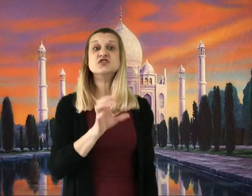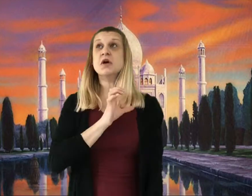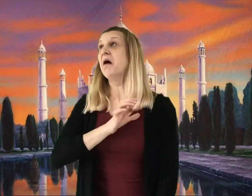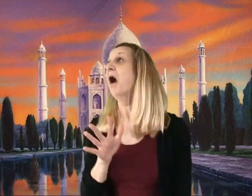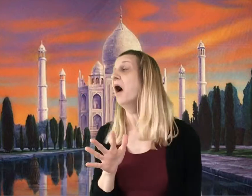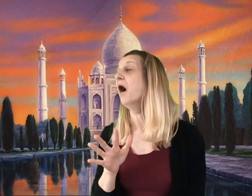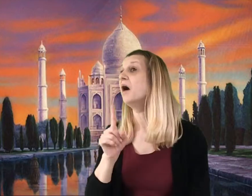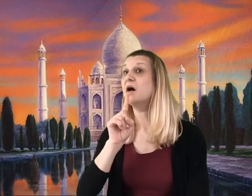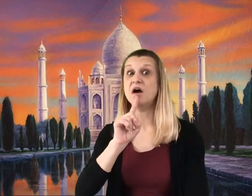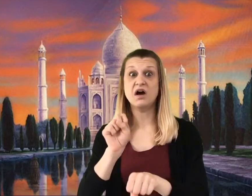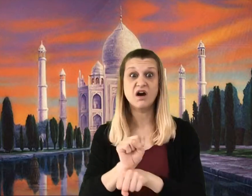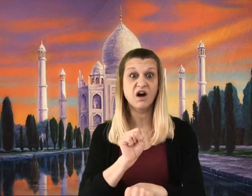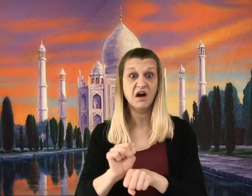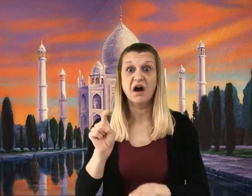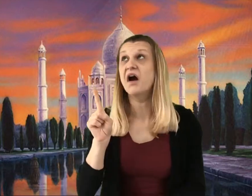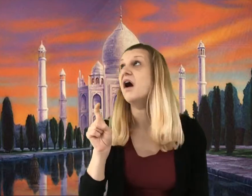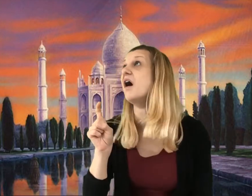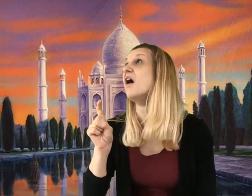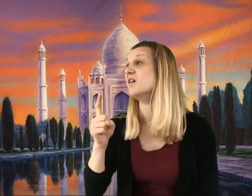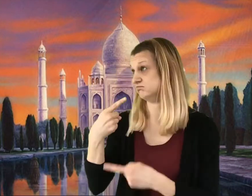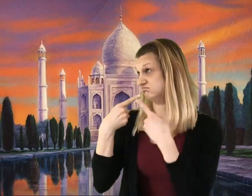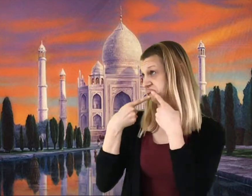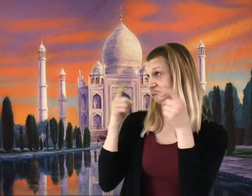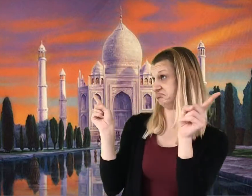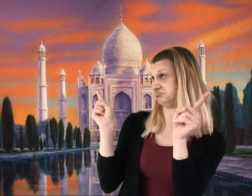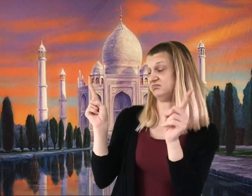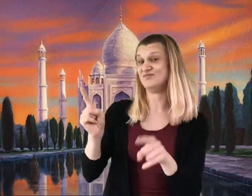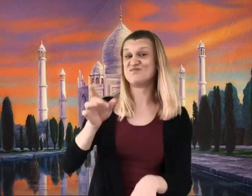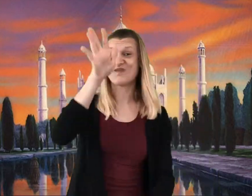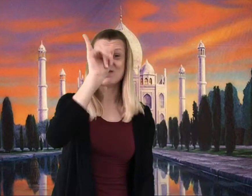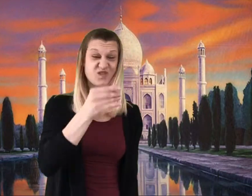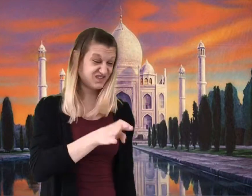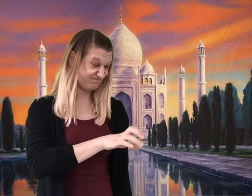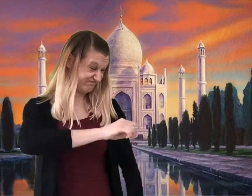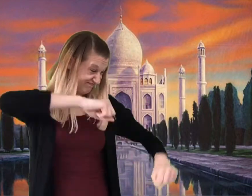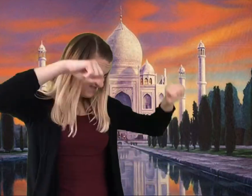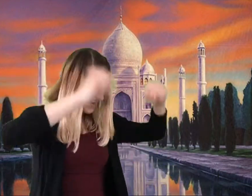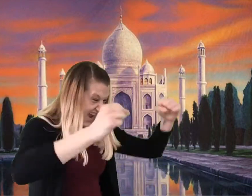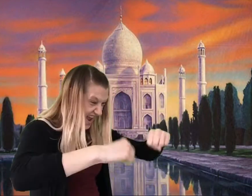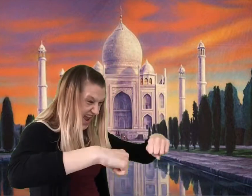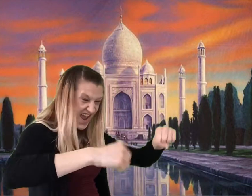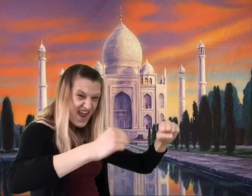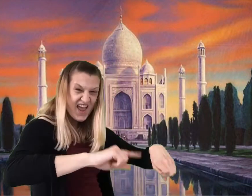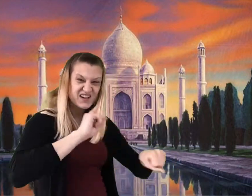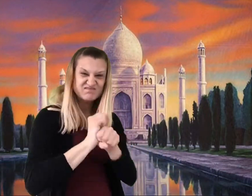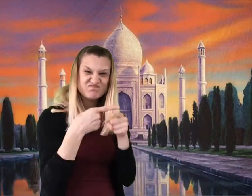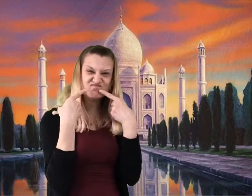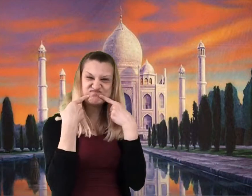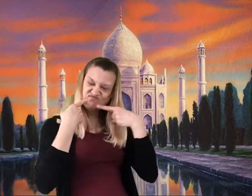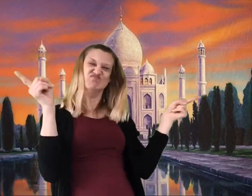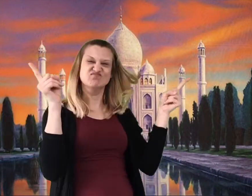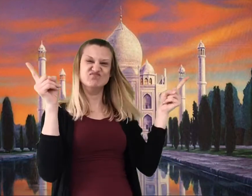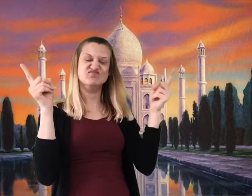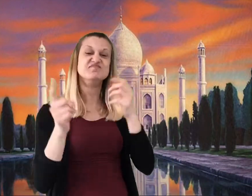"Did Mr Wonka do it, Grandpa?" asked Charlie. "He did, indeed. And what a palace it was!